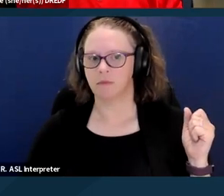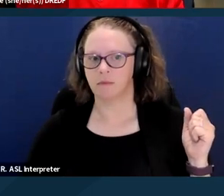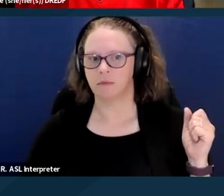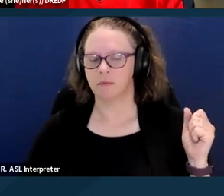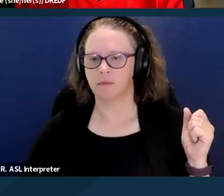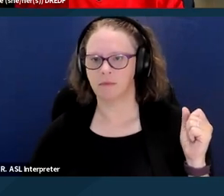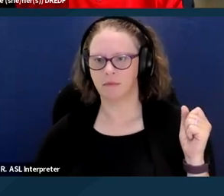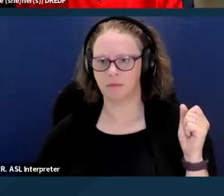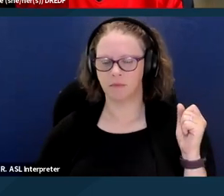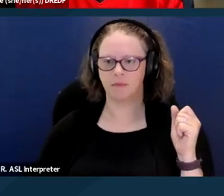it's a great list.